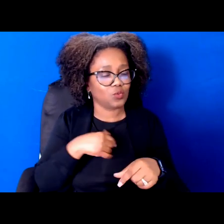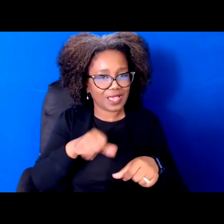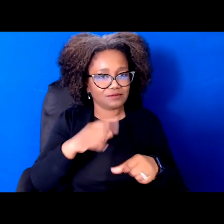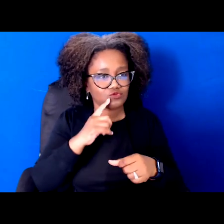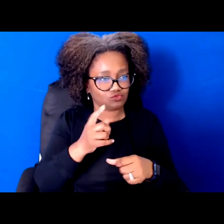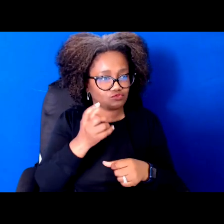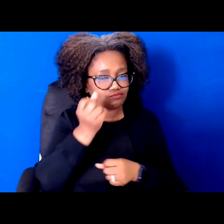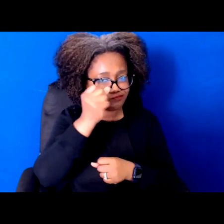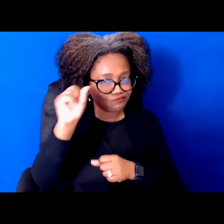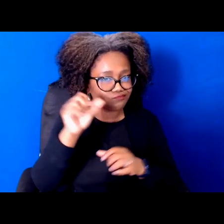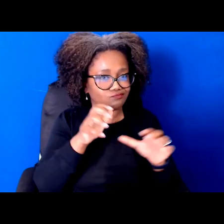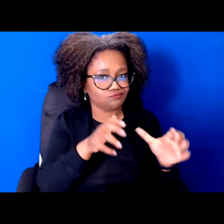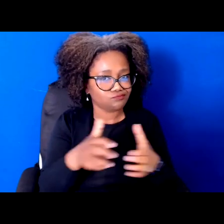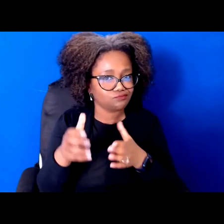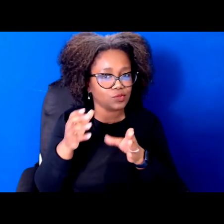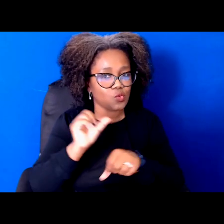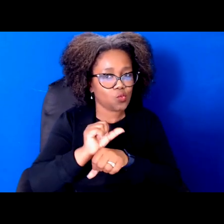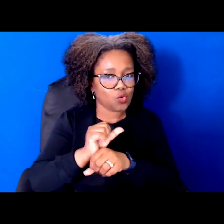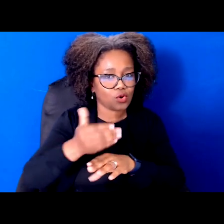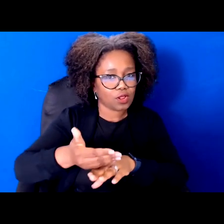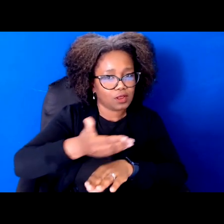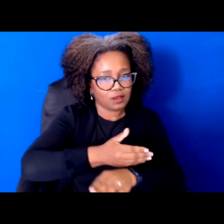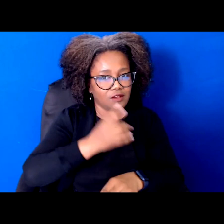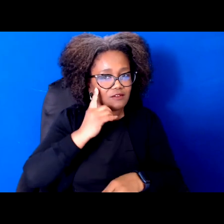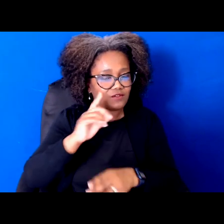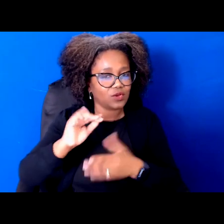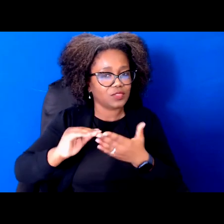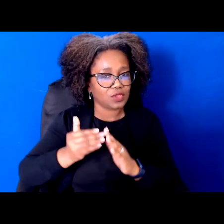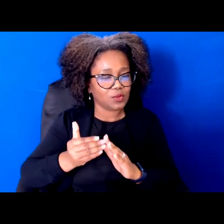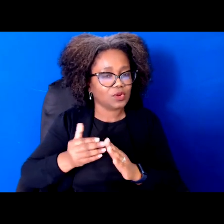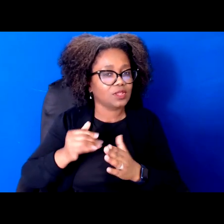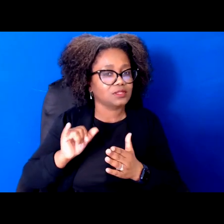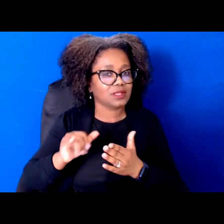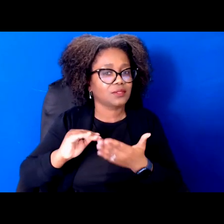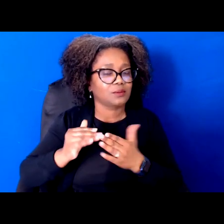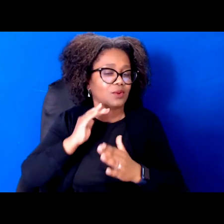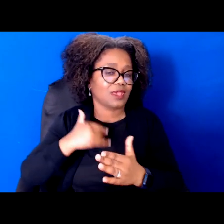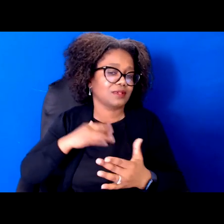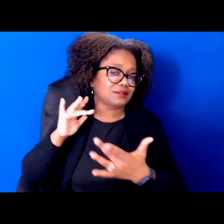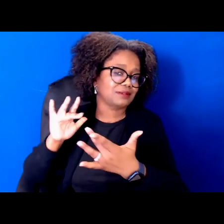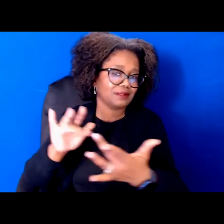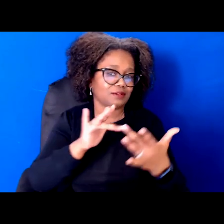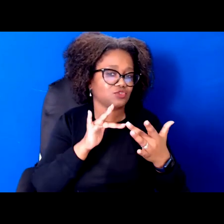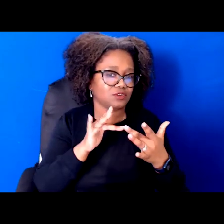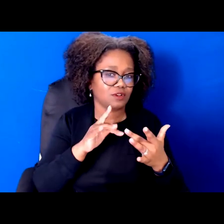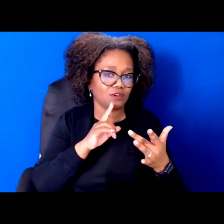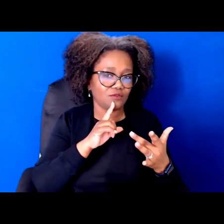desire for community connection and actually help us actualize solidarity, economics and belonging in real ways.